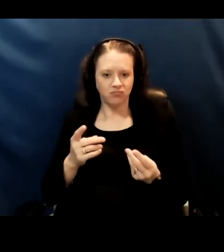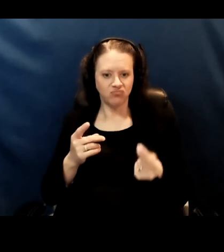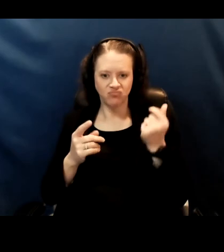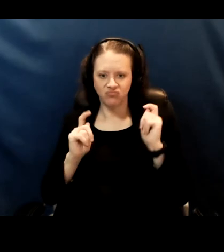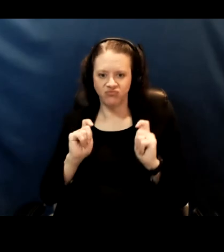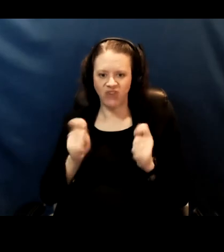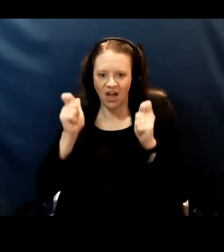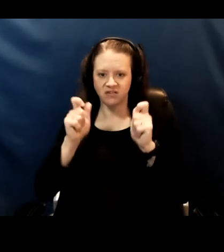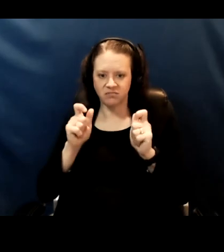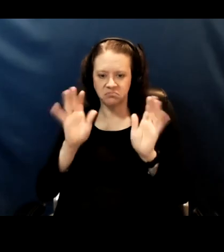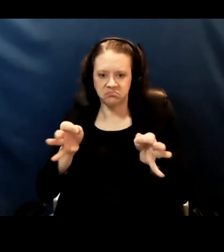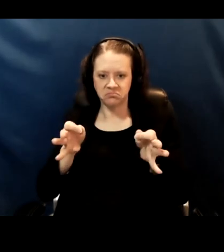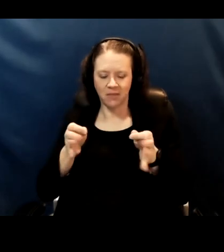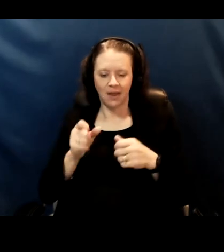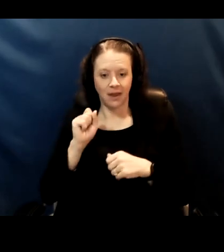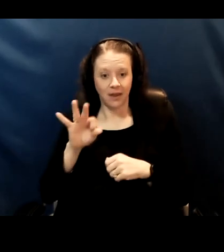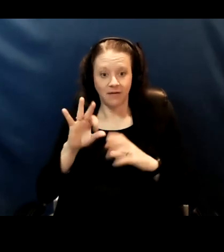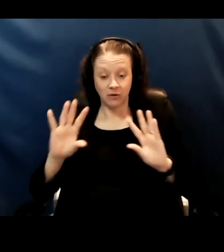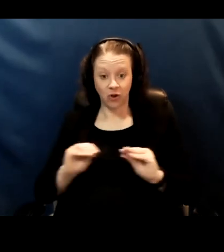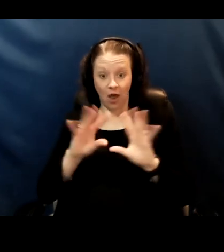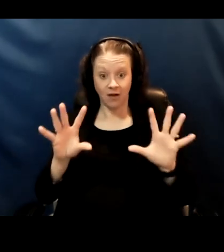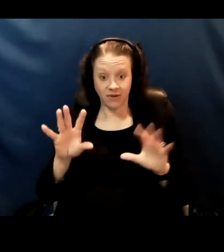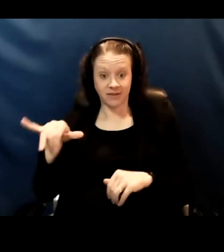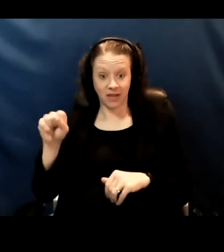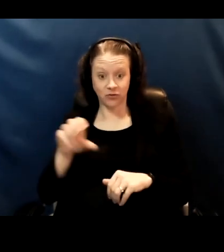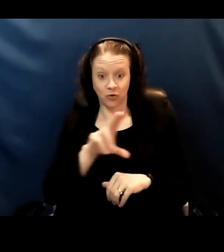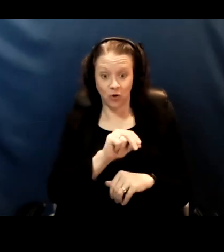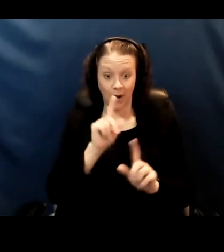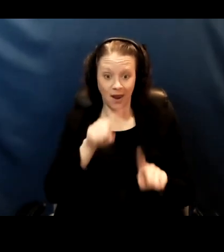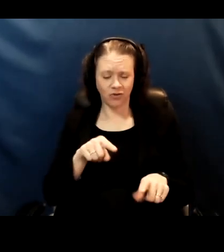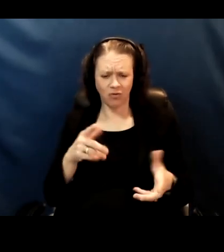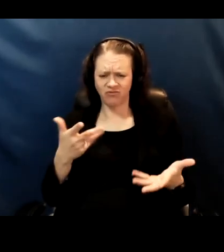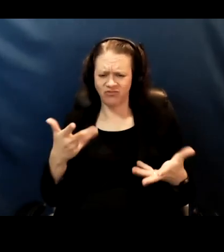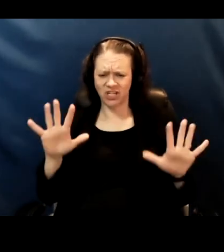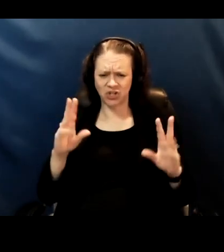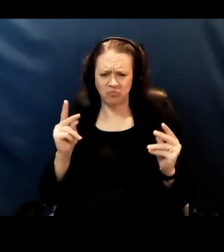So if there's an obvious yes or no answer you make that decision real fast.